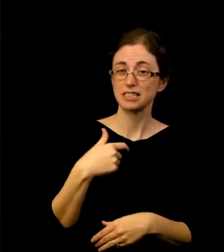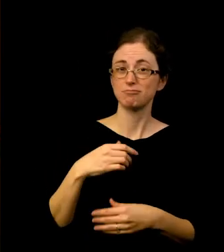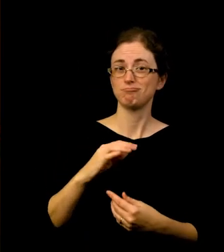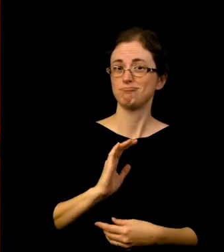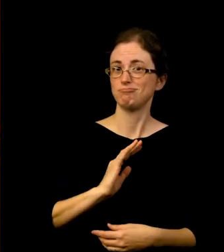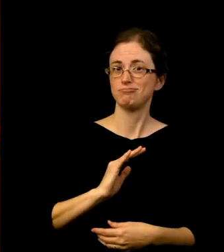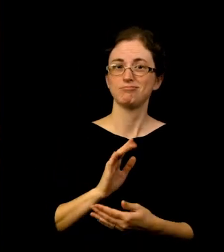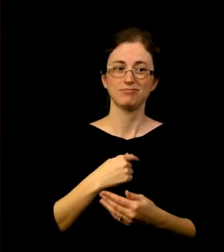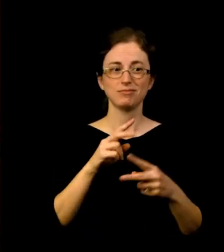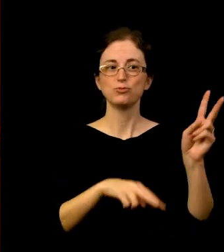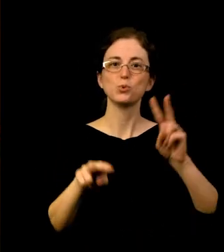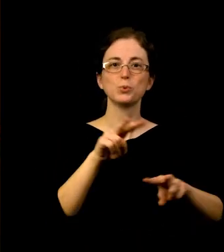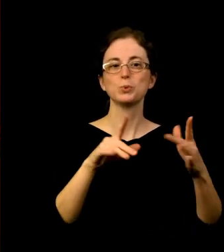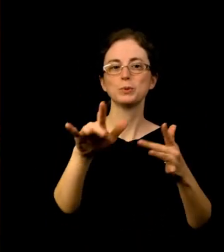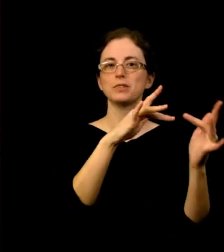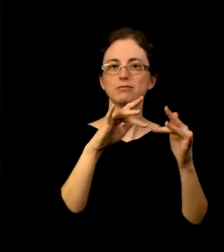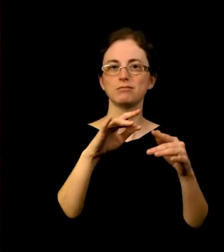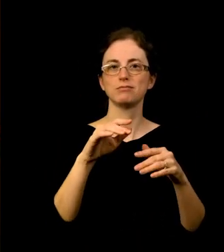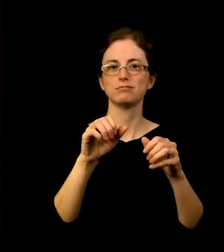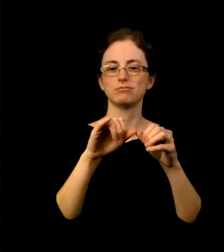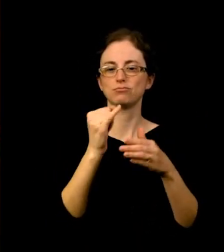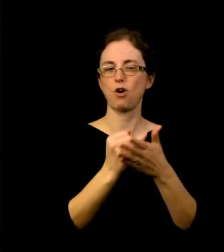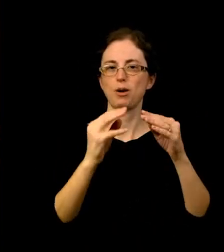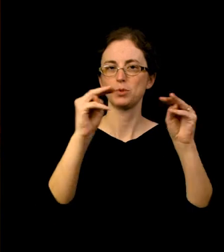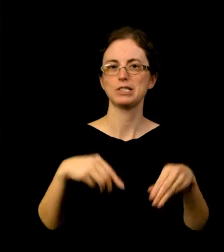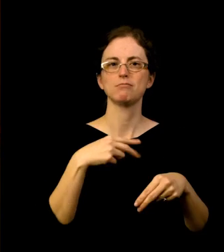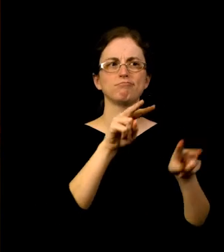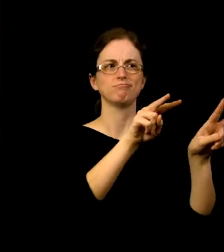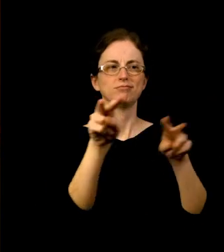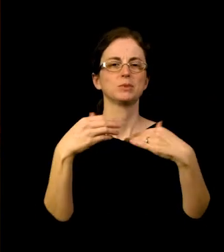where I saw amazing work by internationally renowned Black artists.